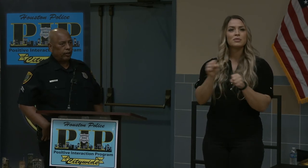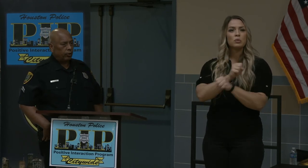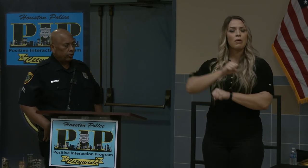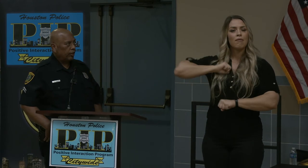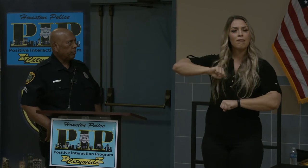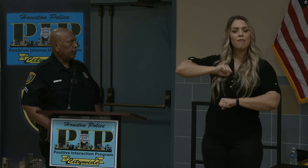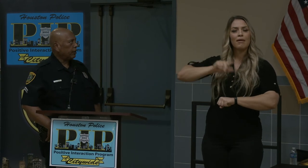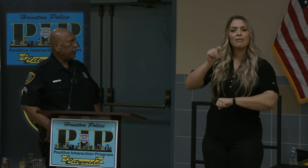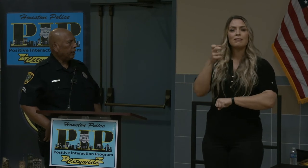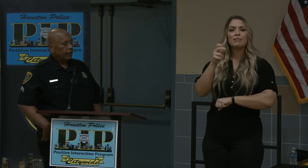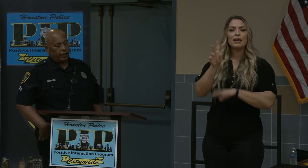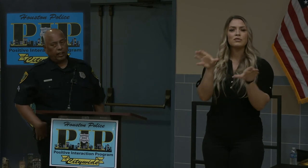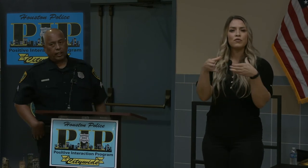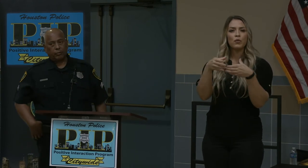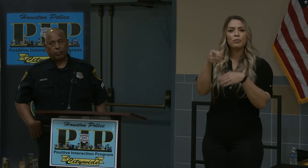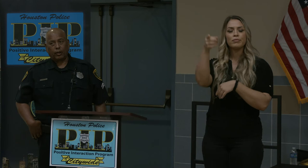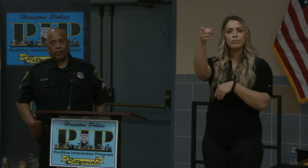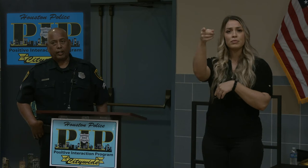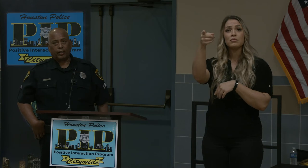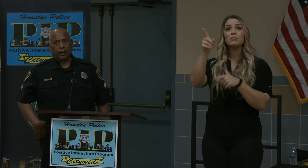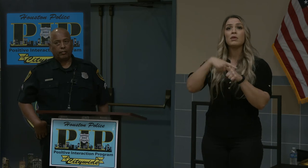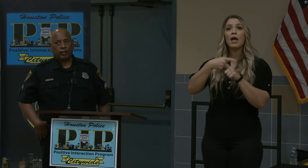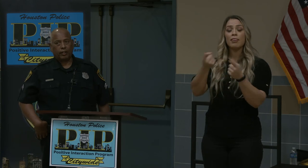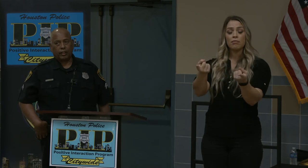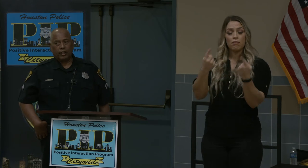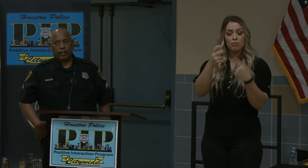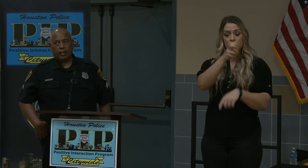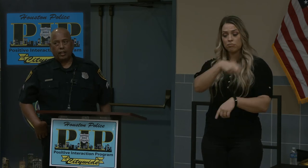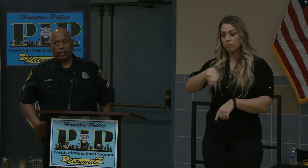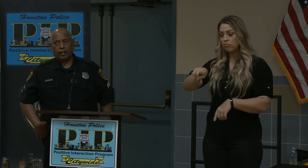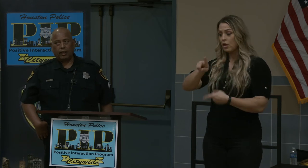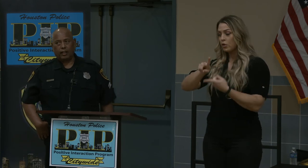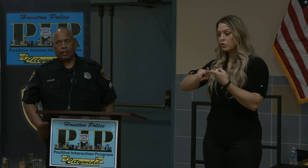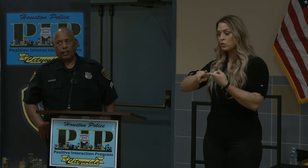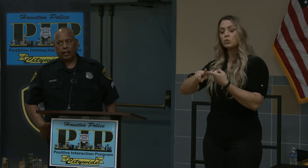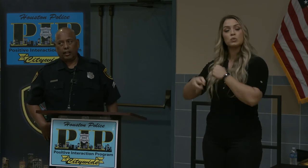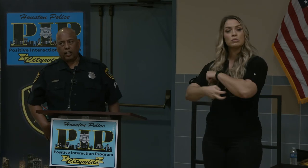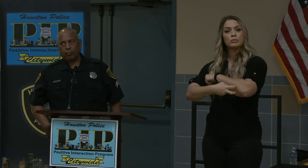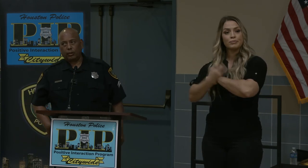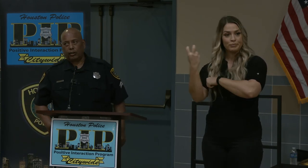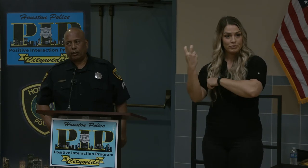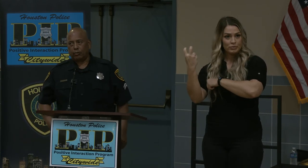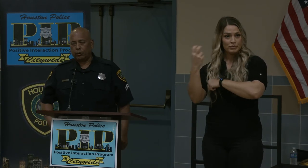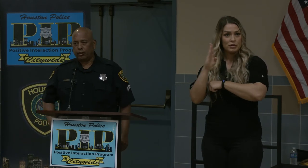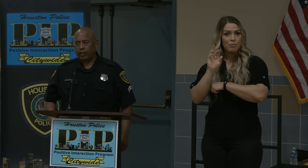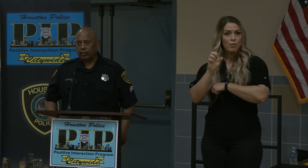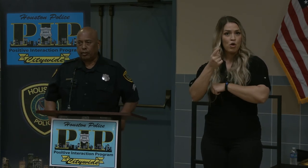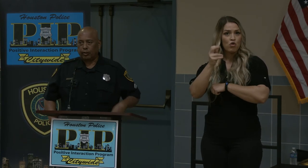at north shepherd then i came to burglary and theft and the opportunity was presented to cre